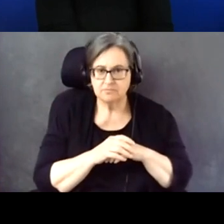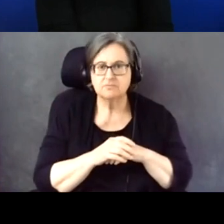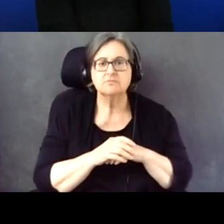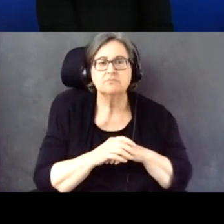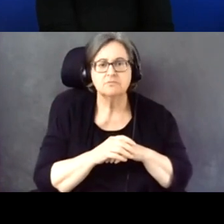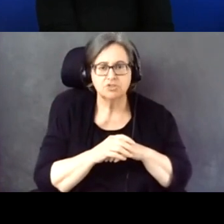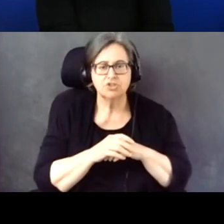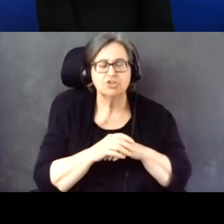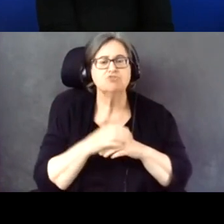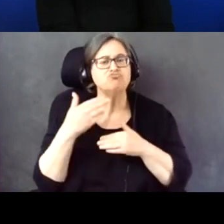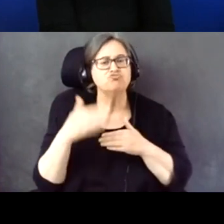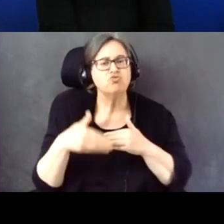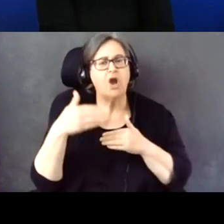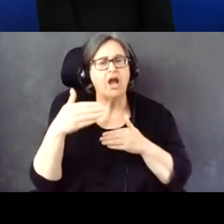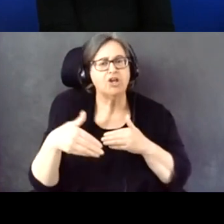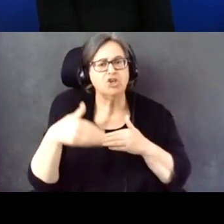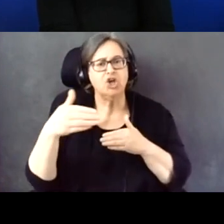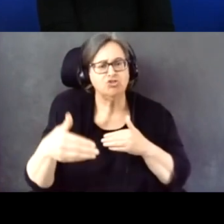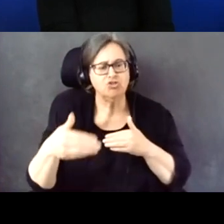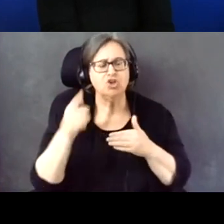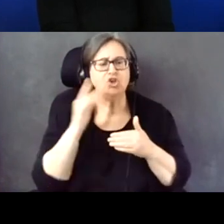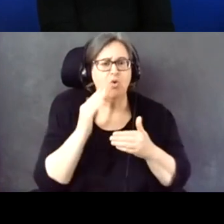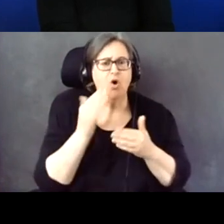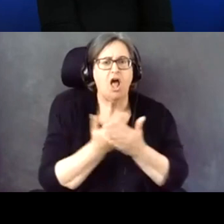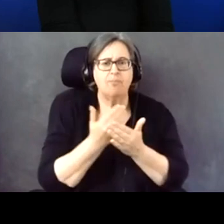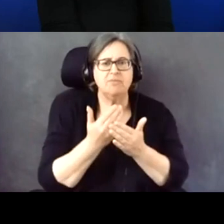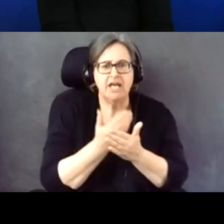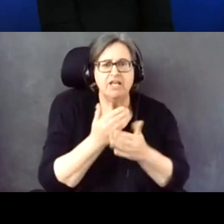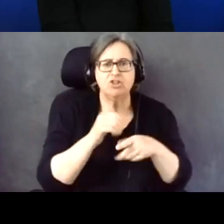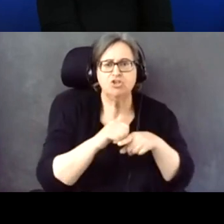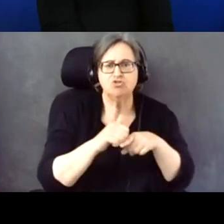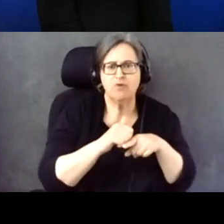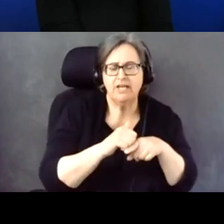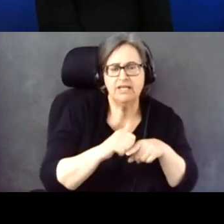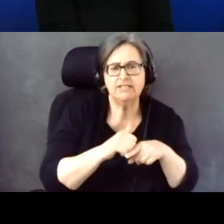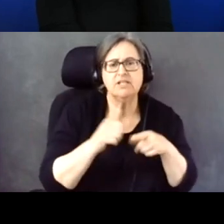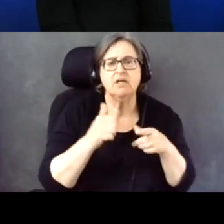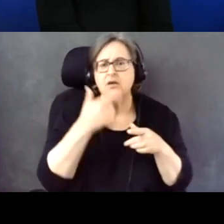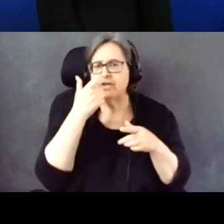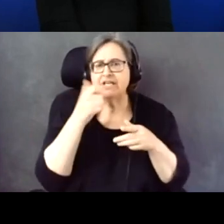So as election laws change, you're contacting the disability organizations, seeing how these